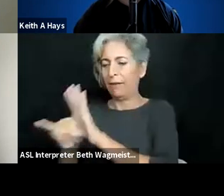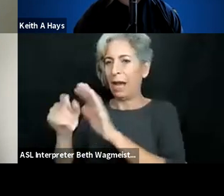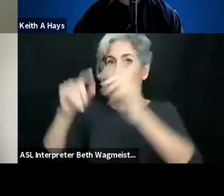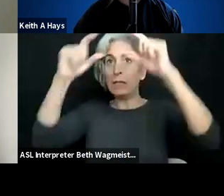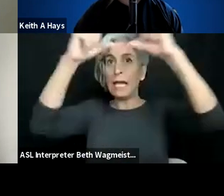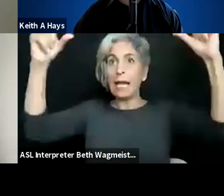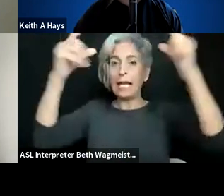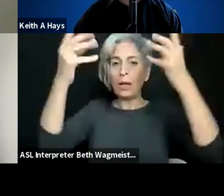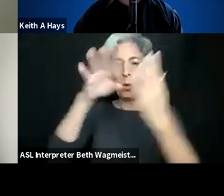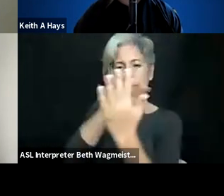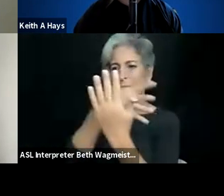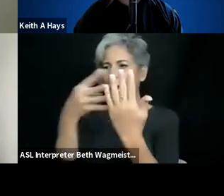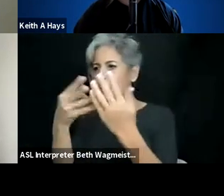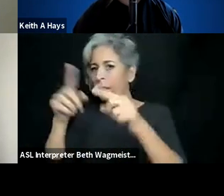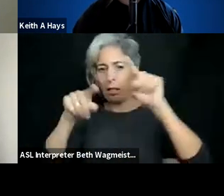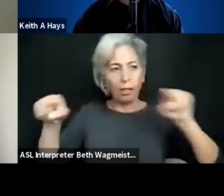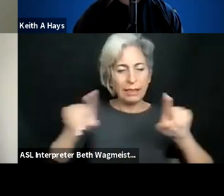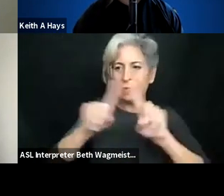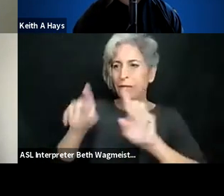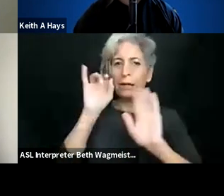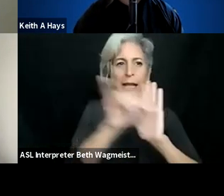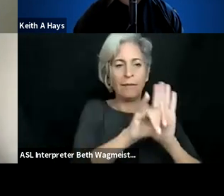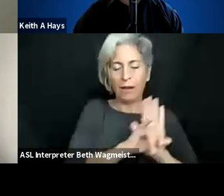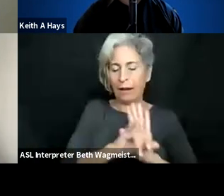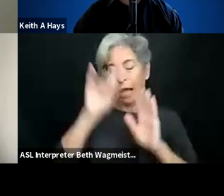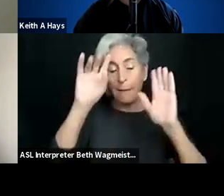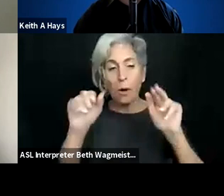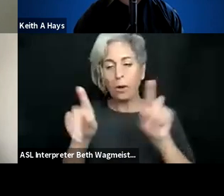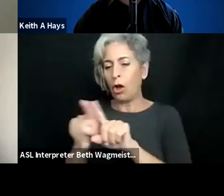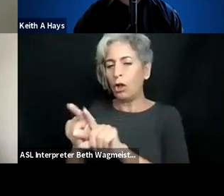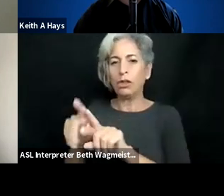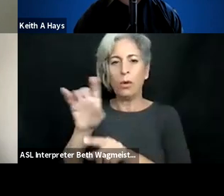put in the information and is table to identify what is a